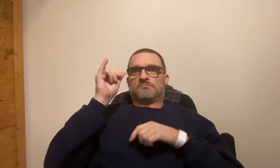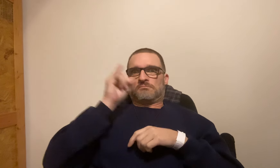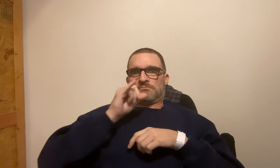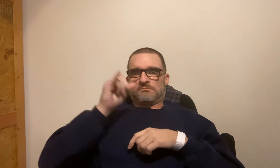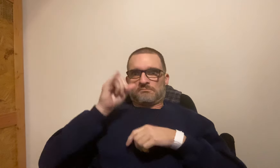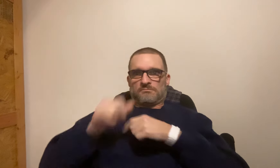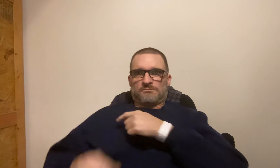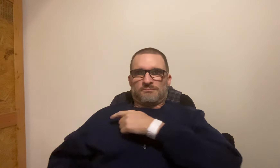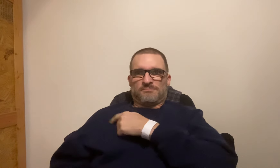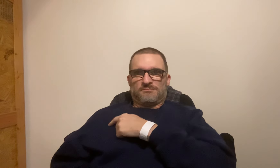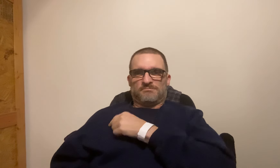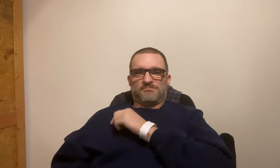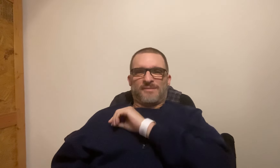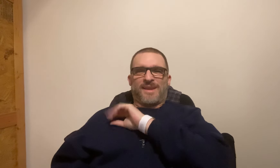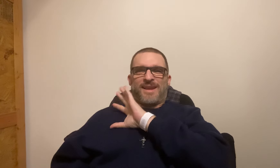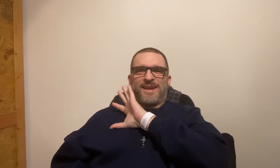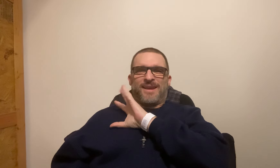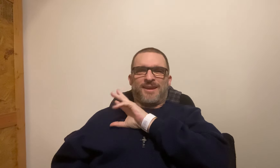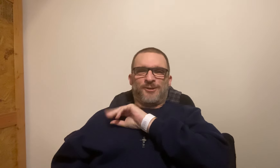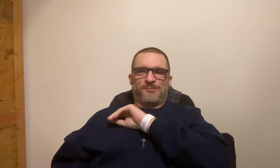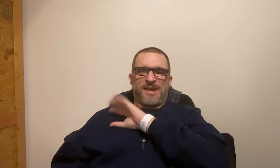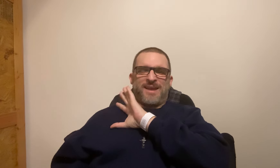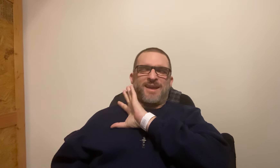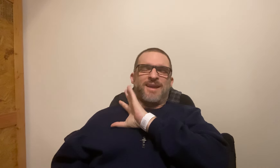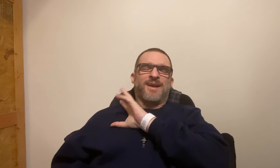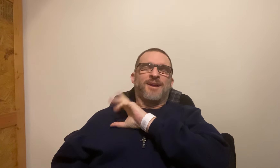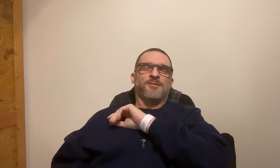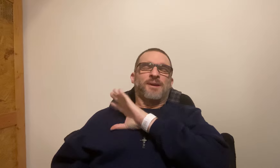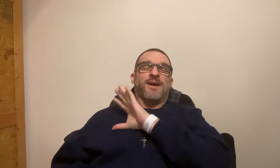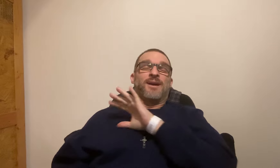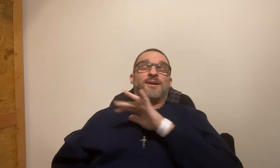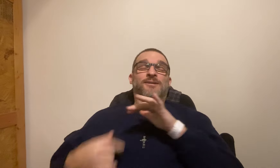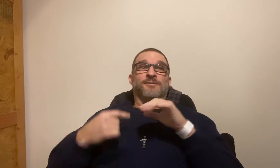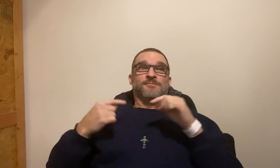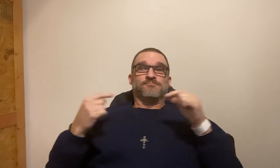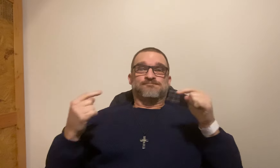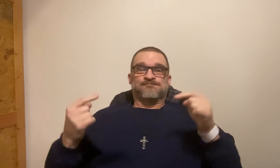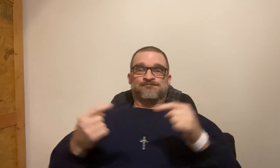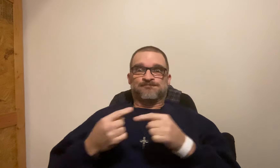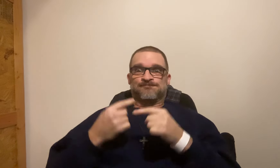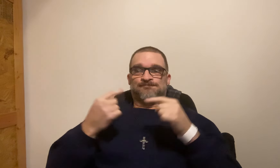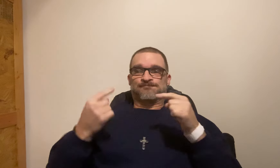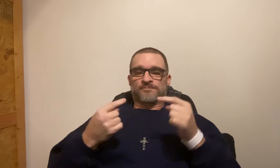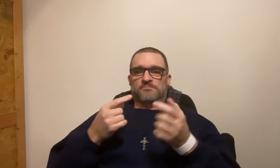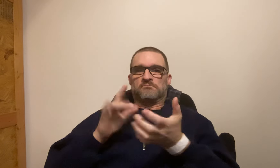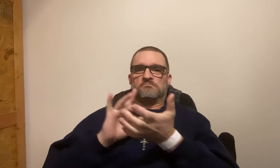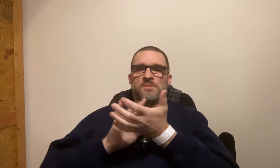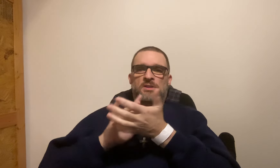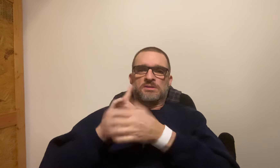I woke up and this side was throbbing with pain. It was REALLY PAINFUL.